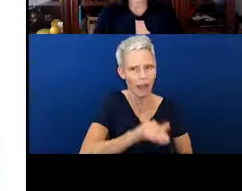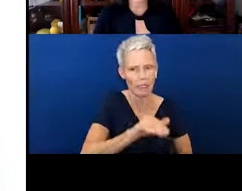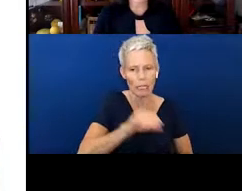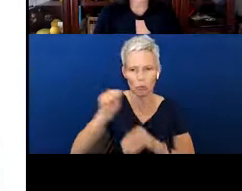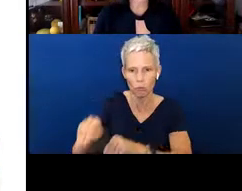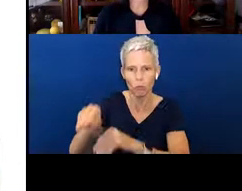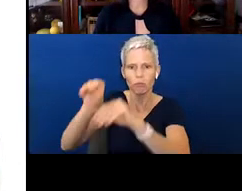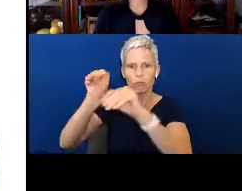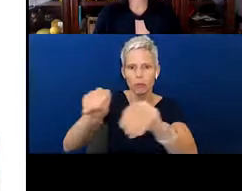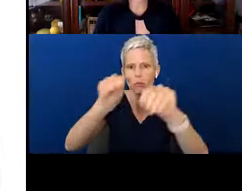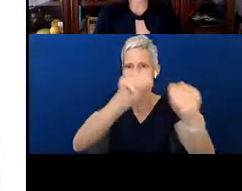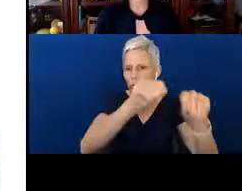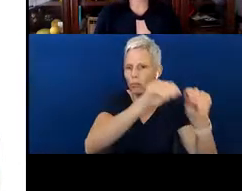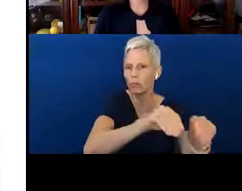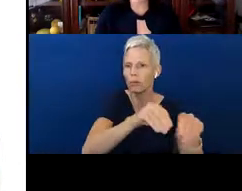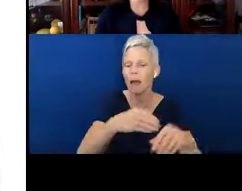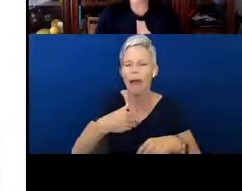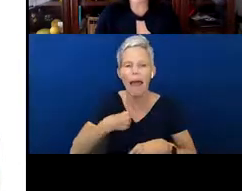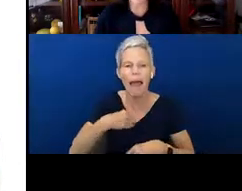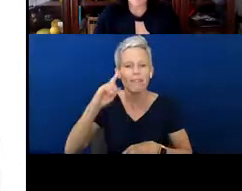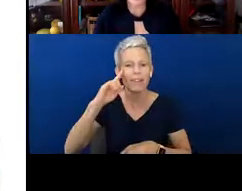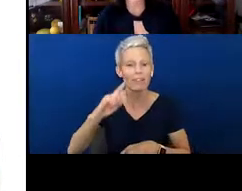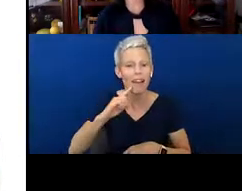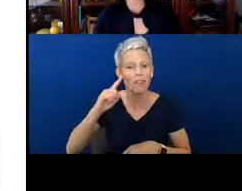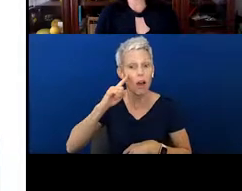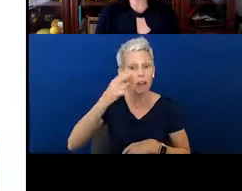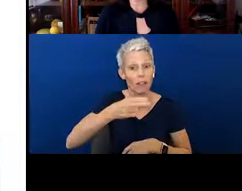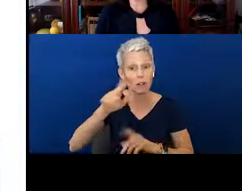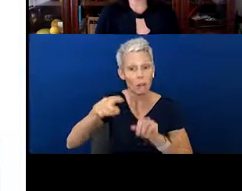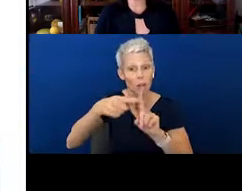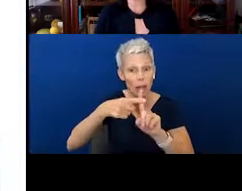've got a deaf hard of hearing plus webpage. We also have a Facebook group that's very